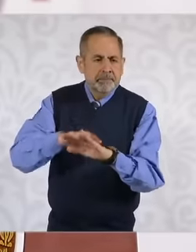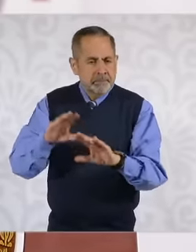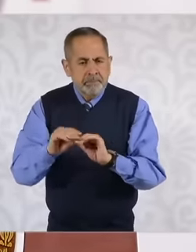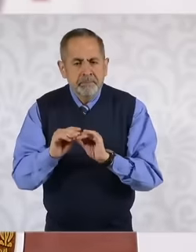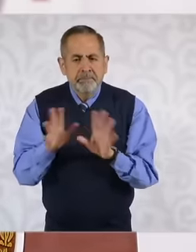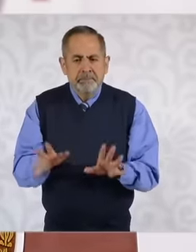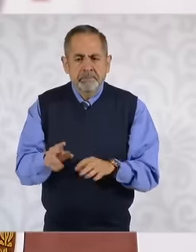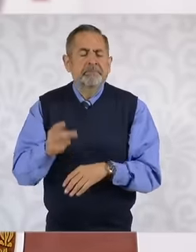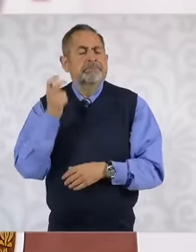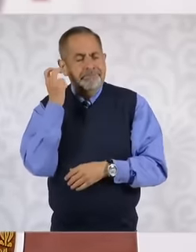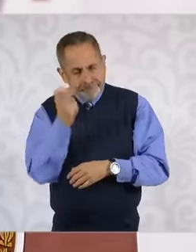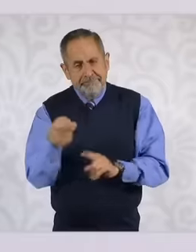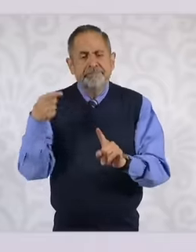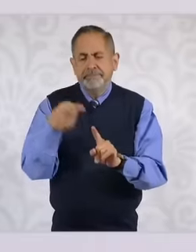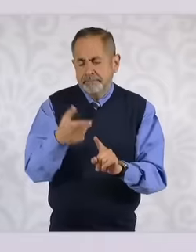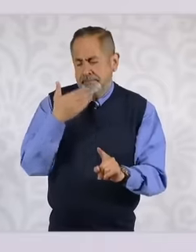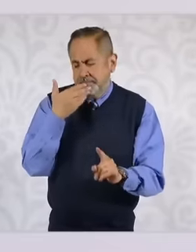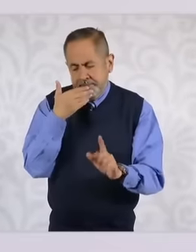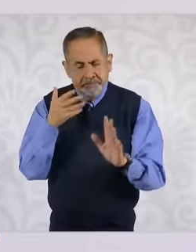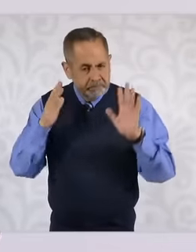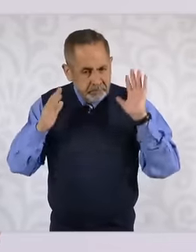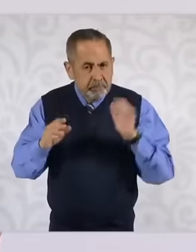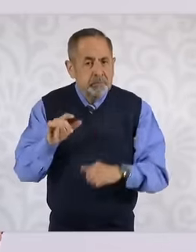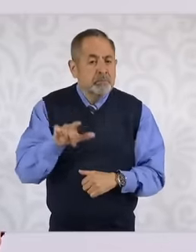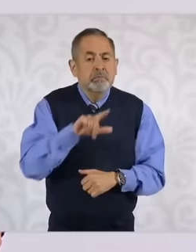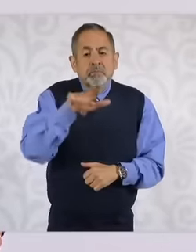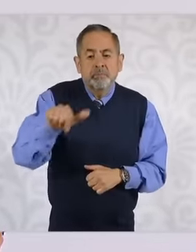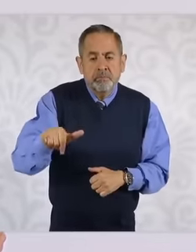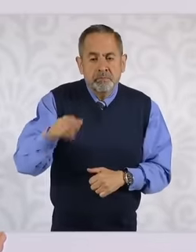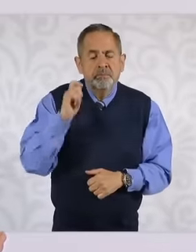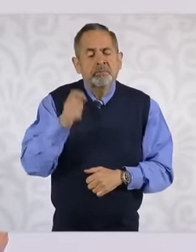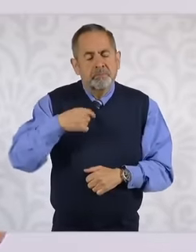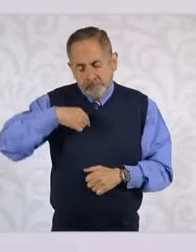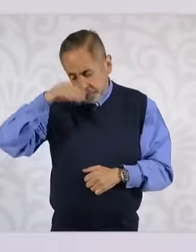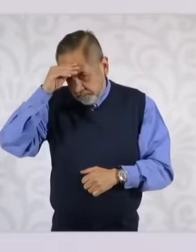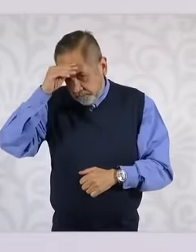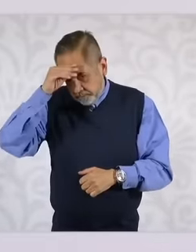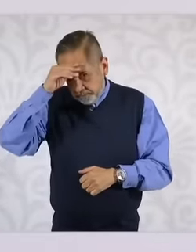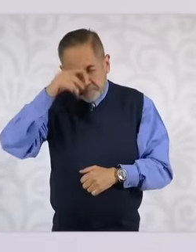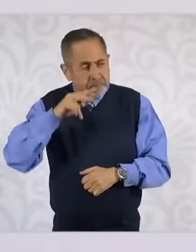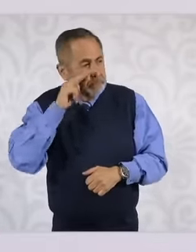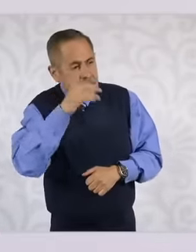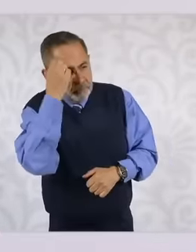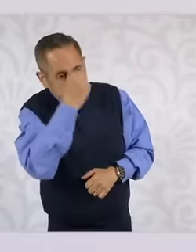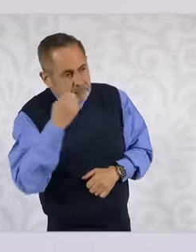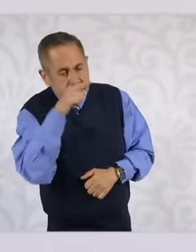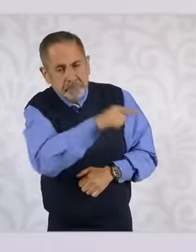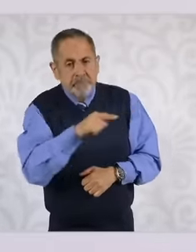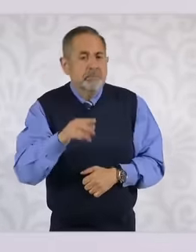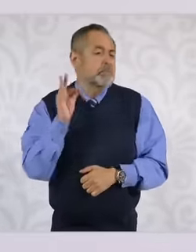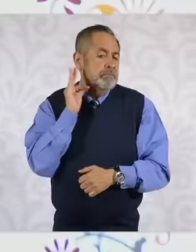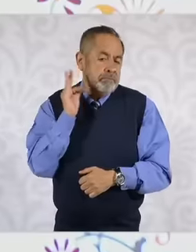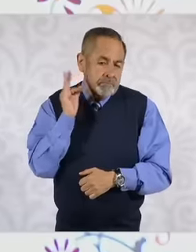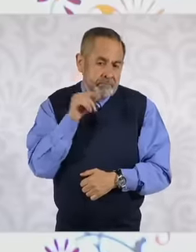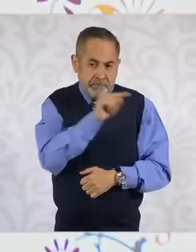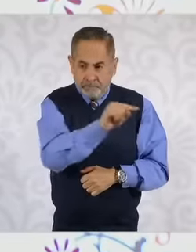this part and then we are also going to analyze prosecutors' offices of justice. civic that is very important